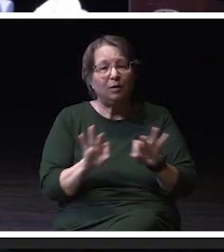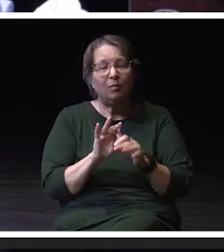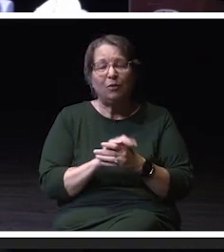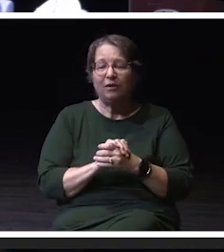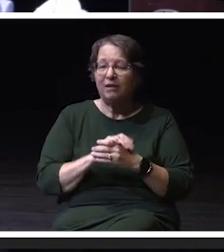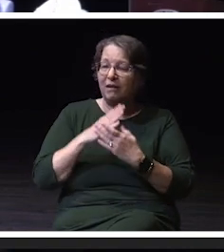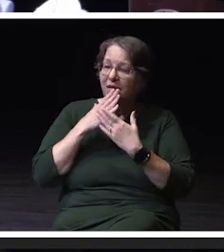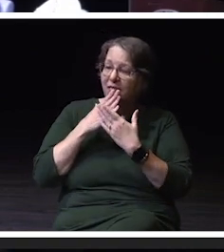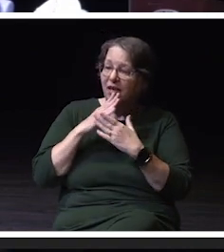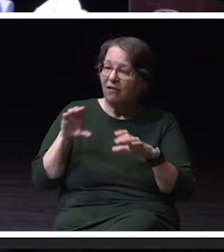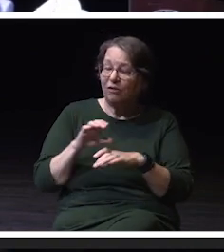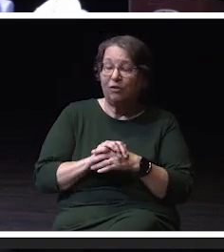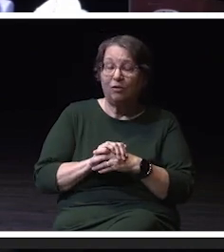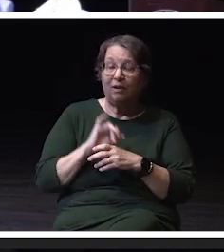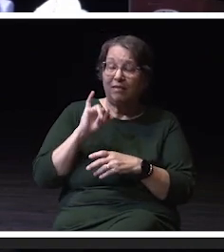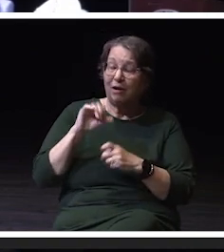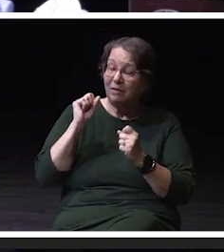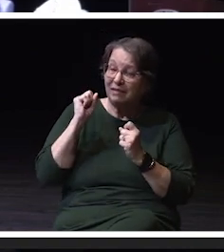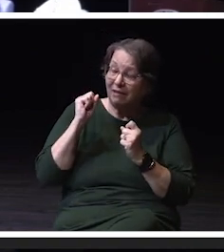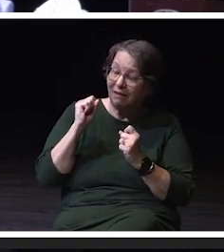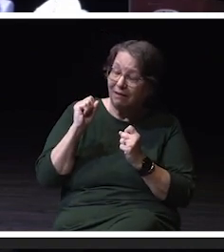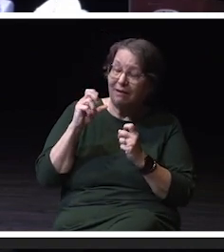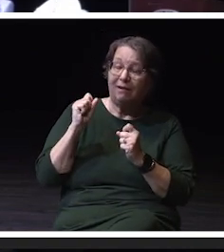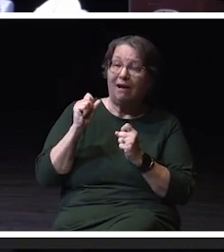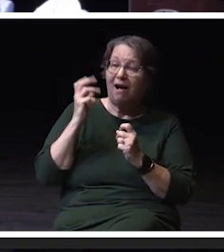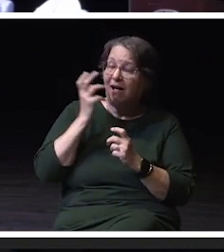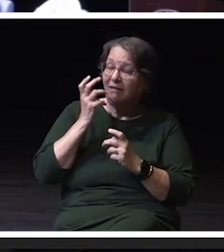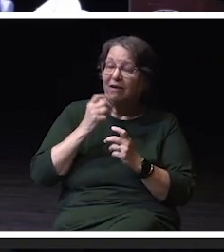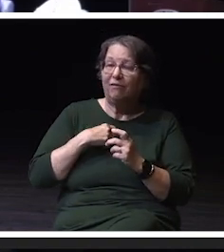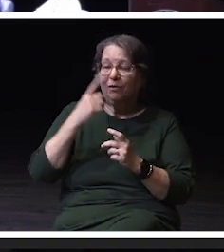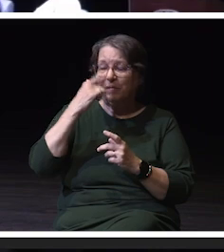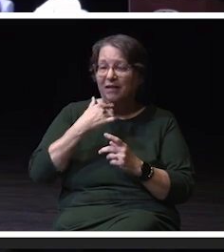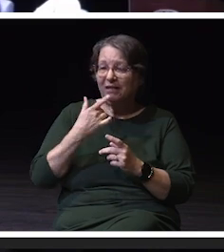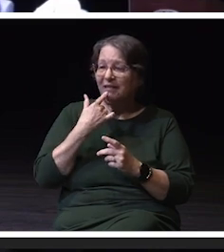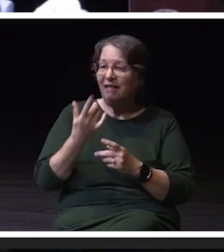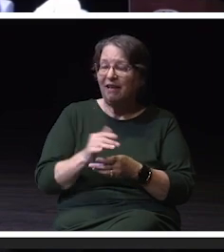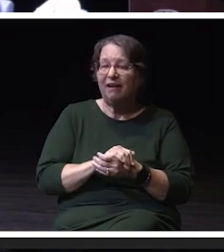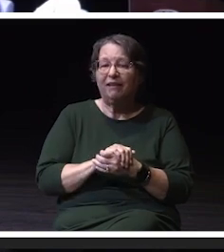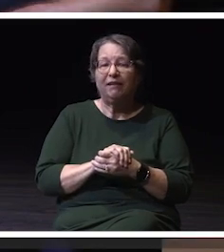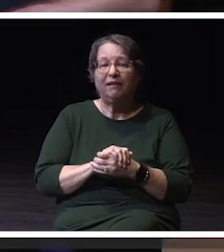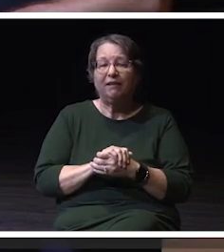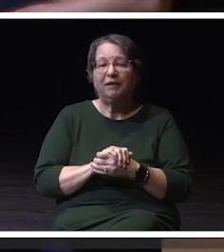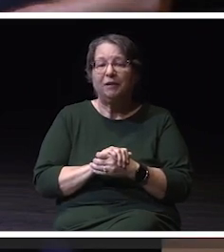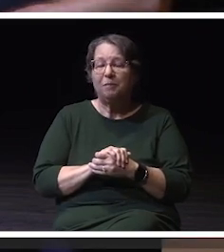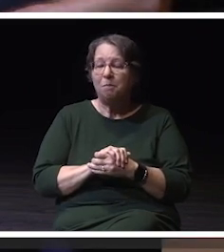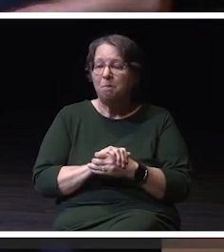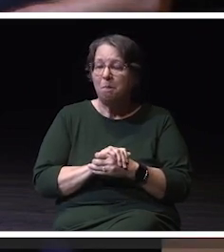That was a lot, but I thought it was good for me to to say that, in this space, because we we're looking forward